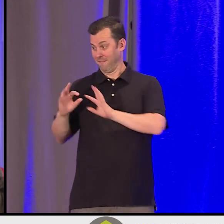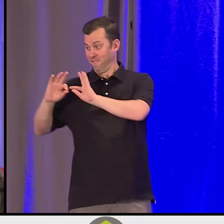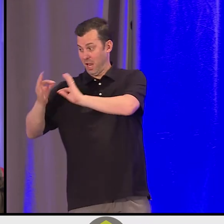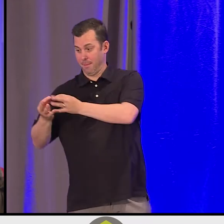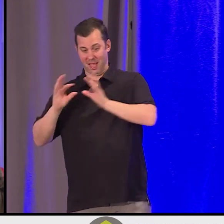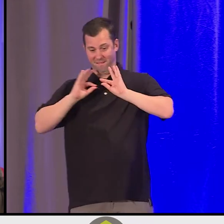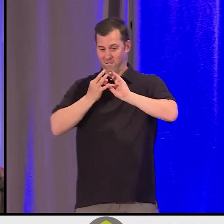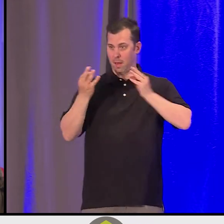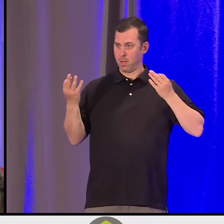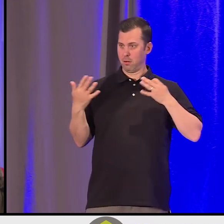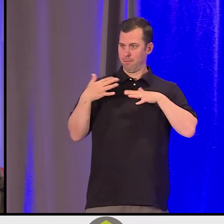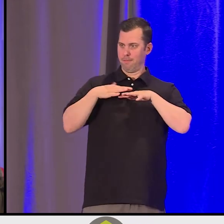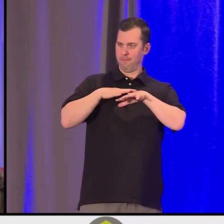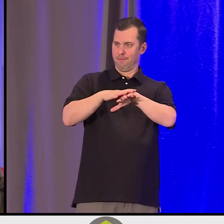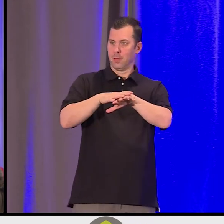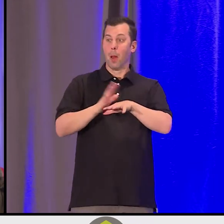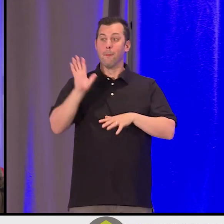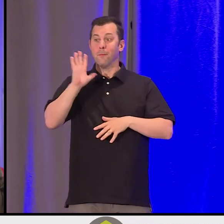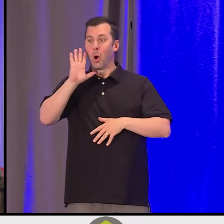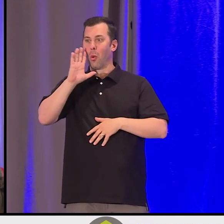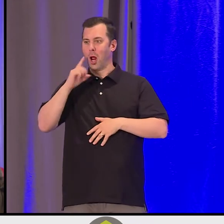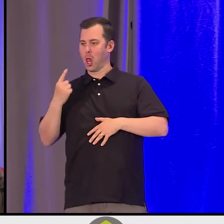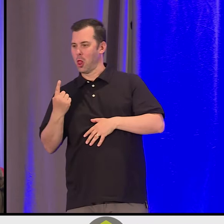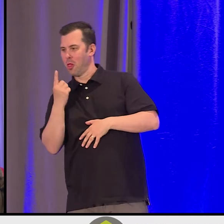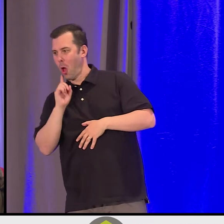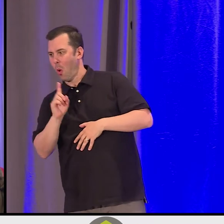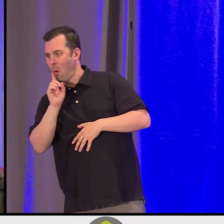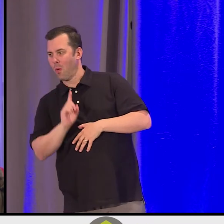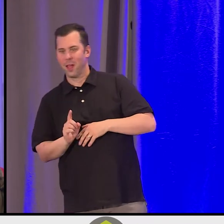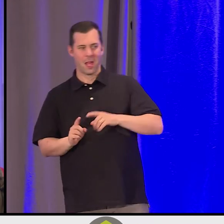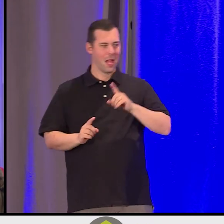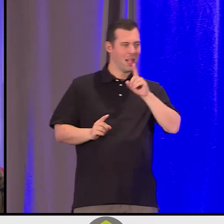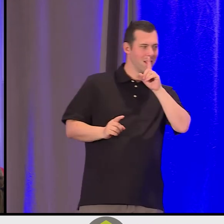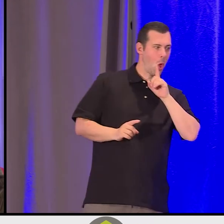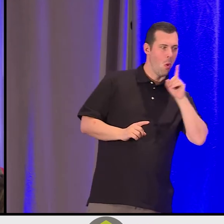we were both lone wolves, and they said to us, "Well, you need to lean in."